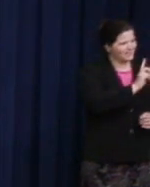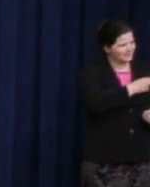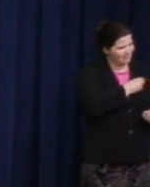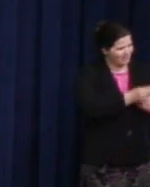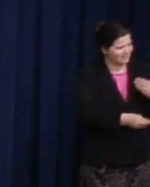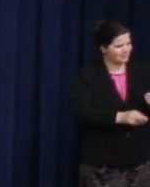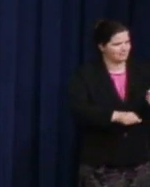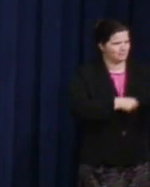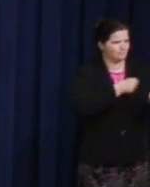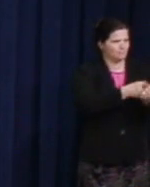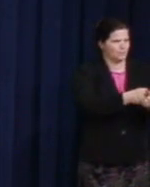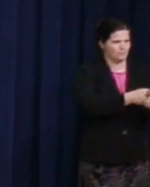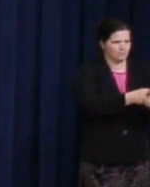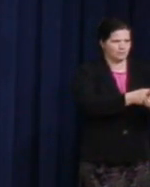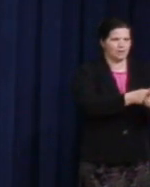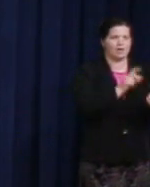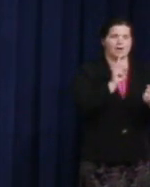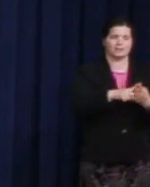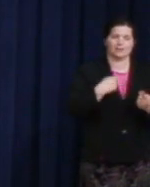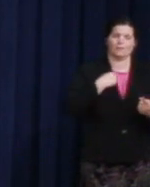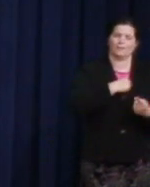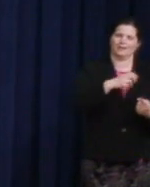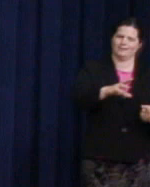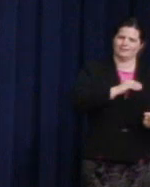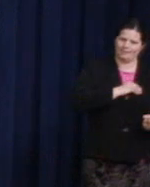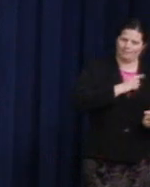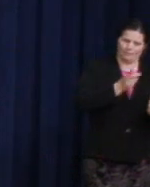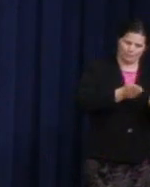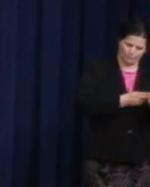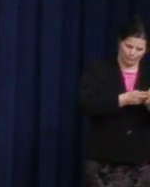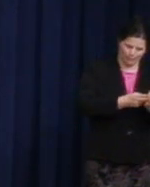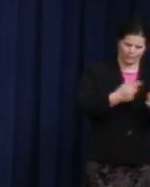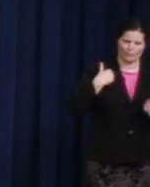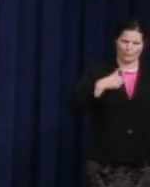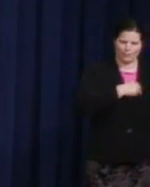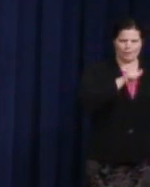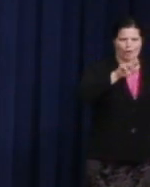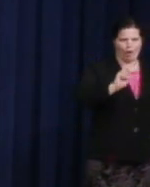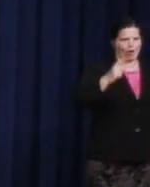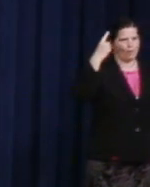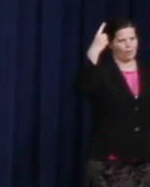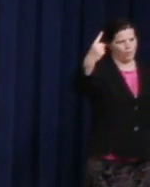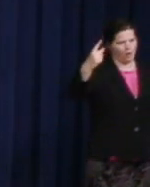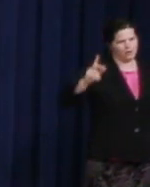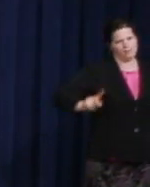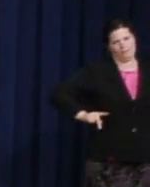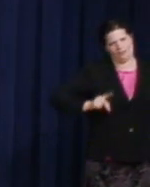simple truth; that we are one people, one family: the human family.